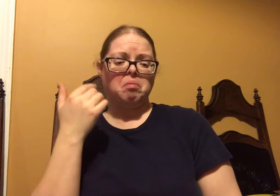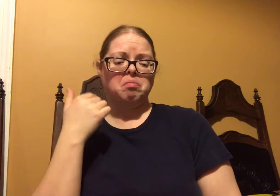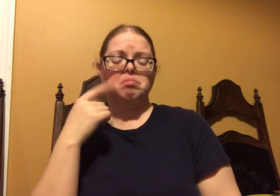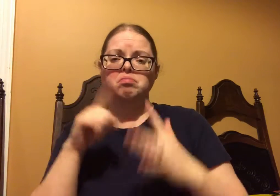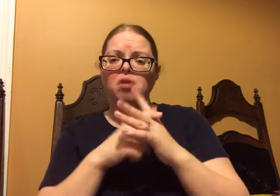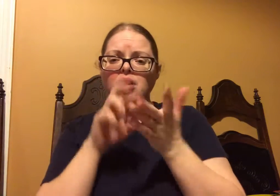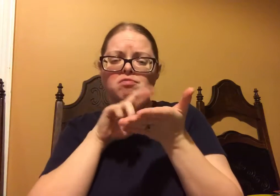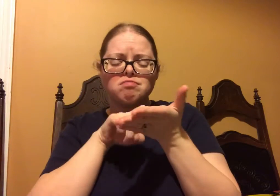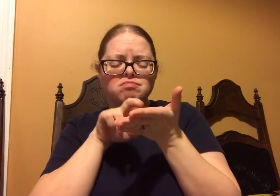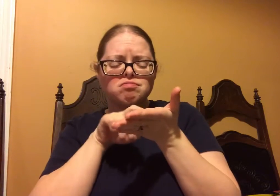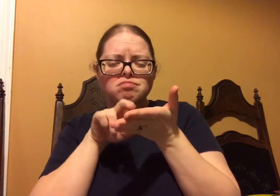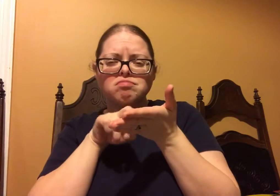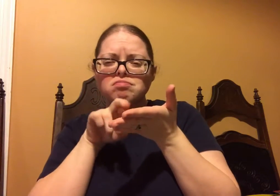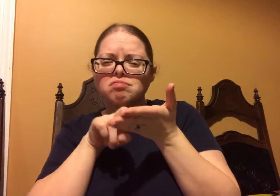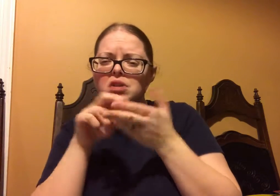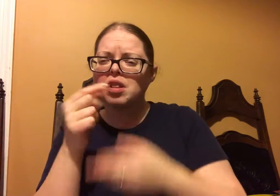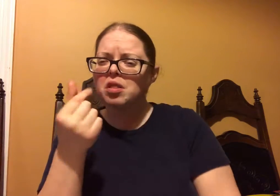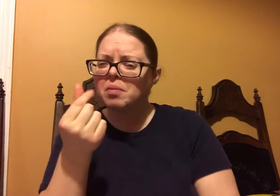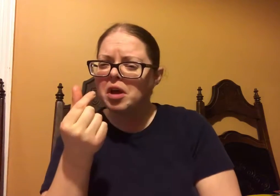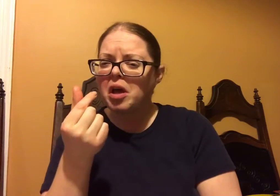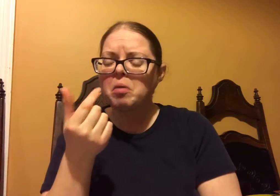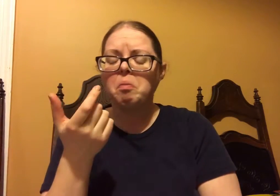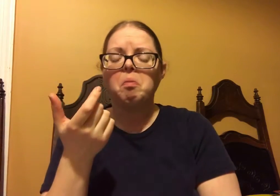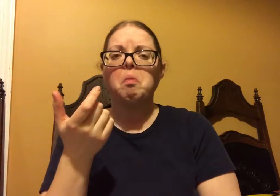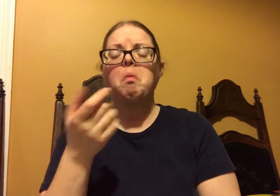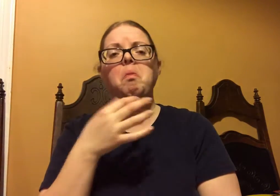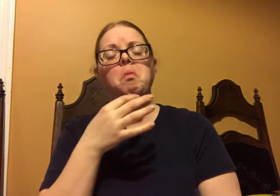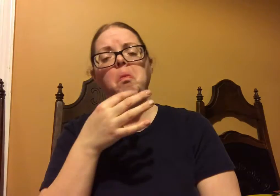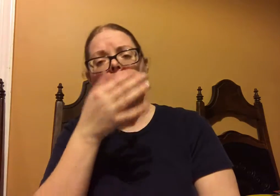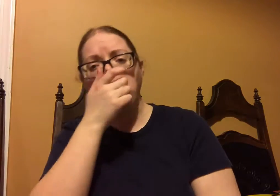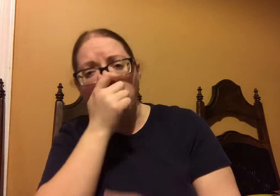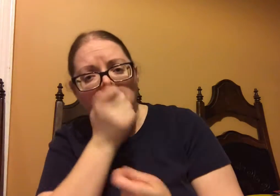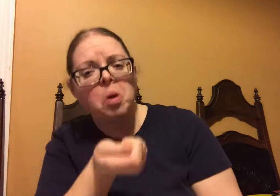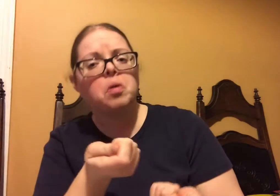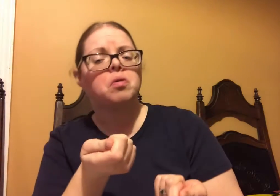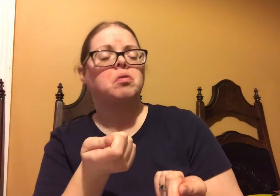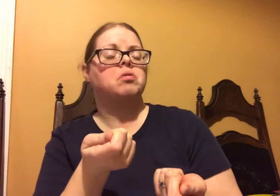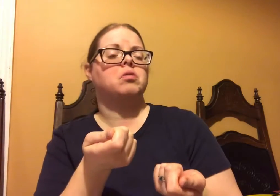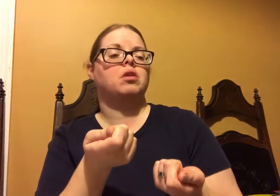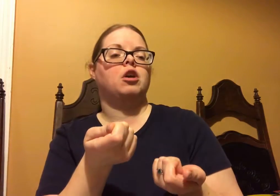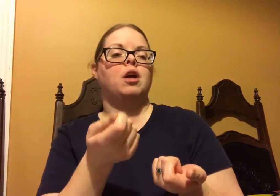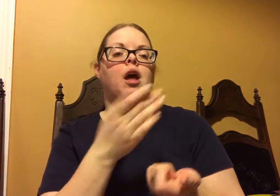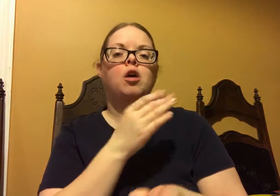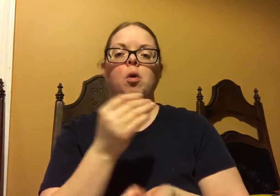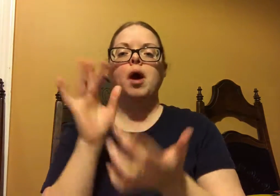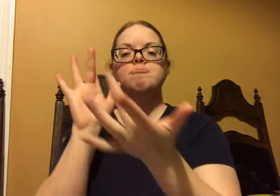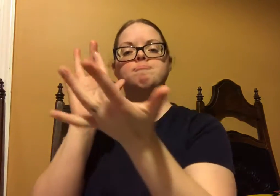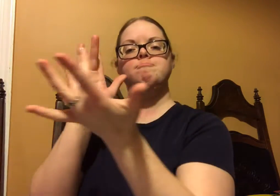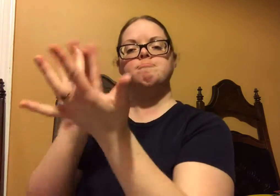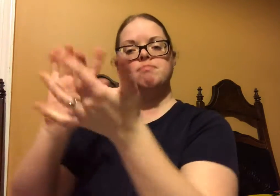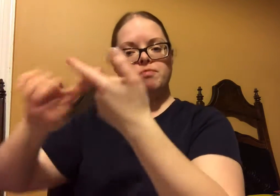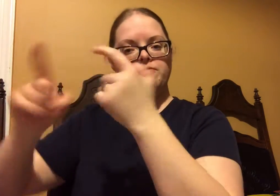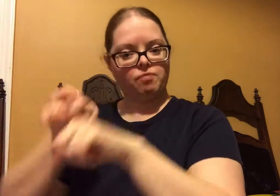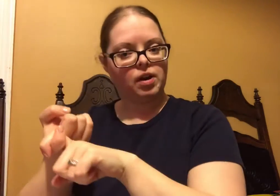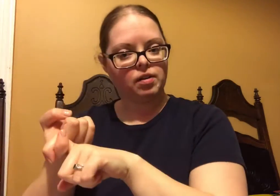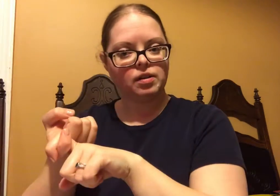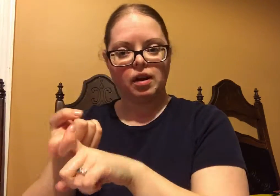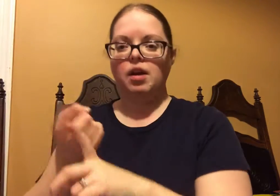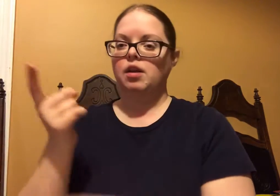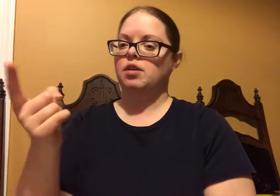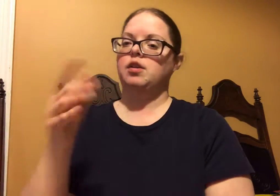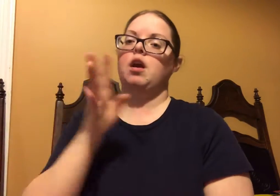So I started to research a little bit about those words, and I became interested.